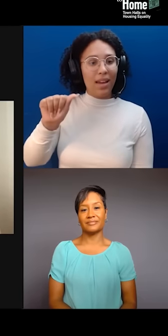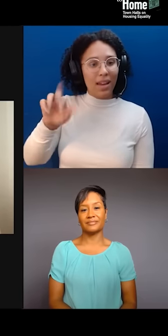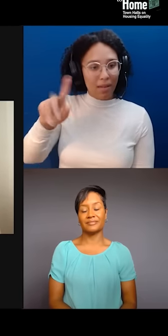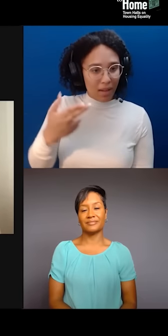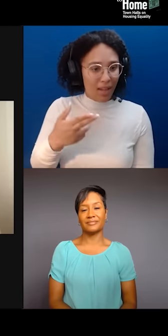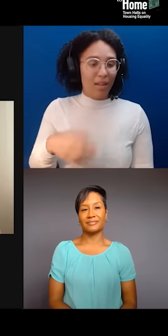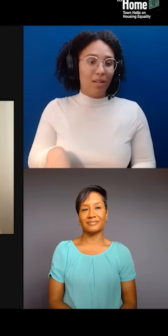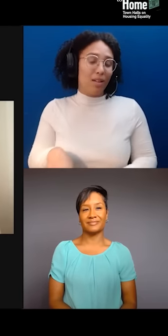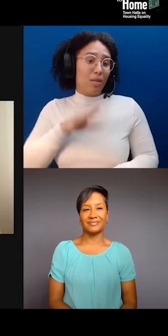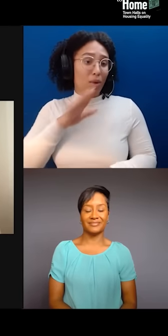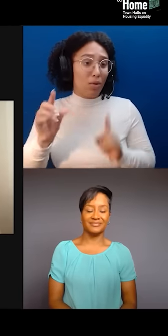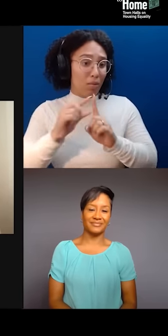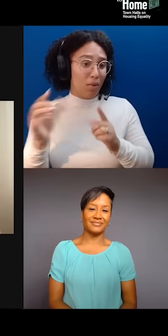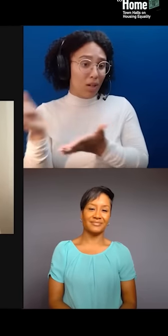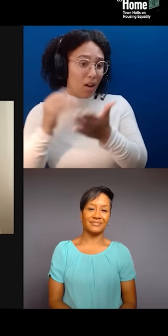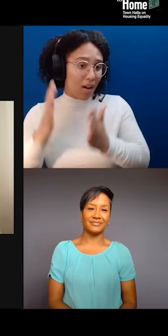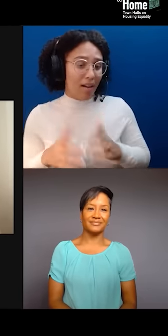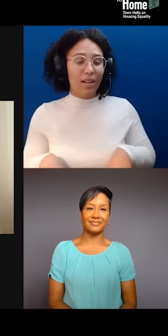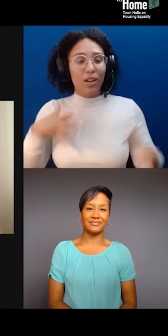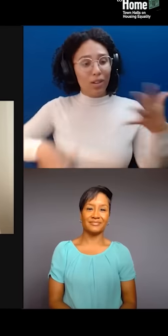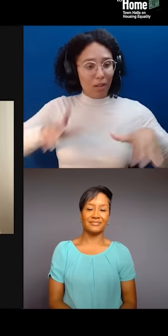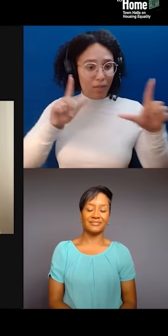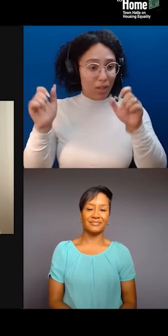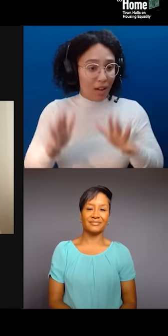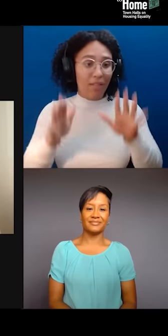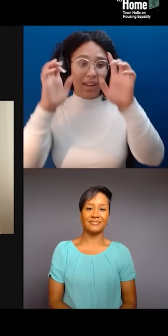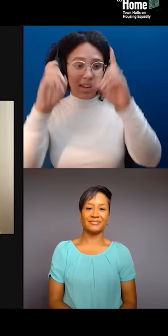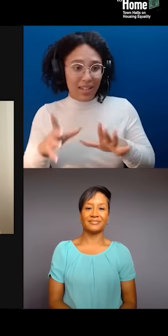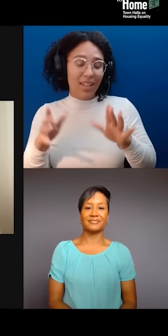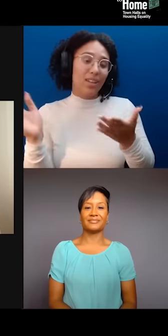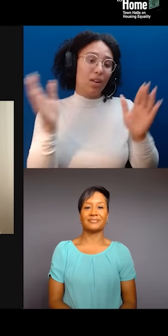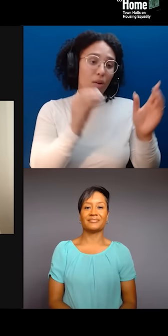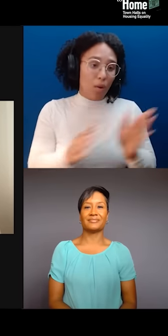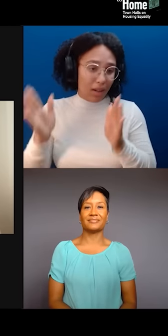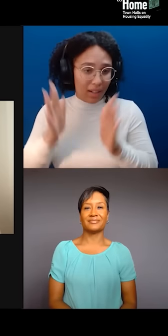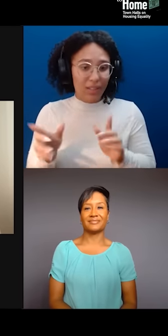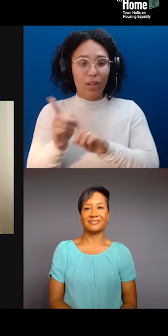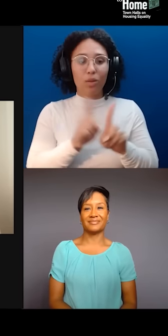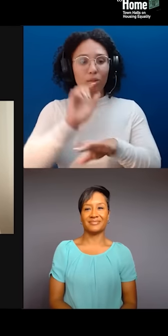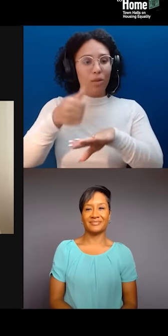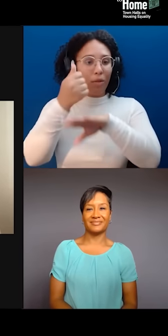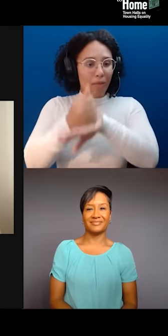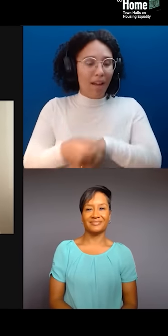educator, and organizer, and the founder of NAJM Designs in Brooklyn, New York. Najmah.